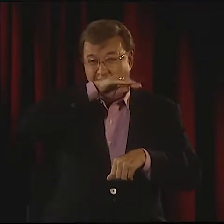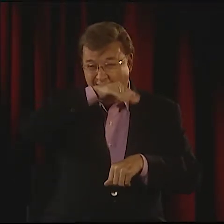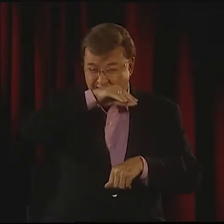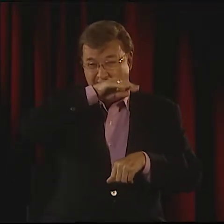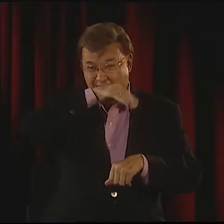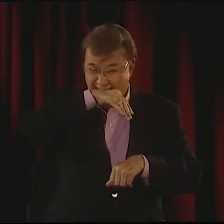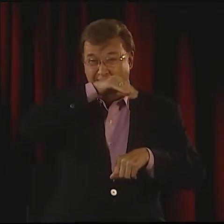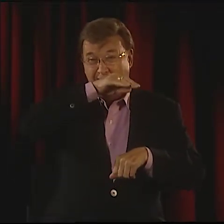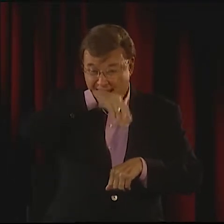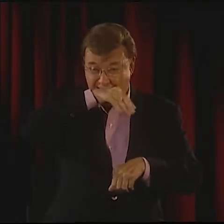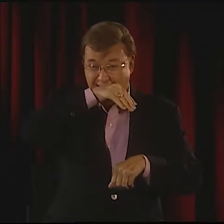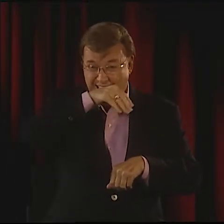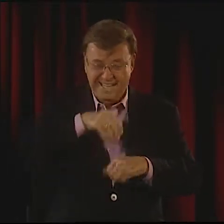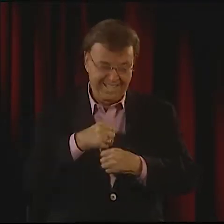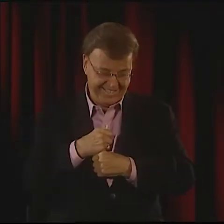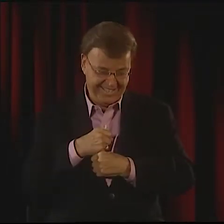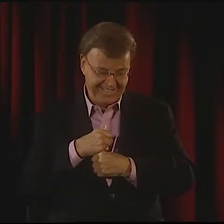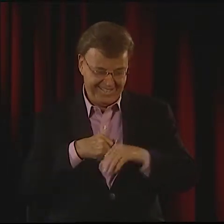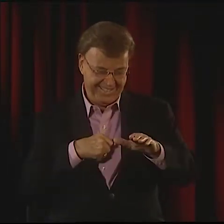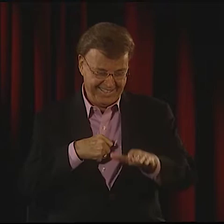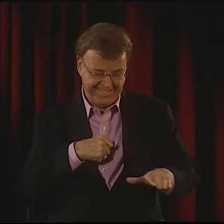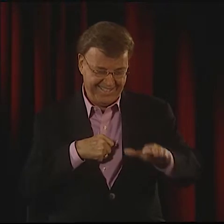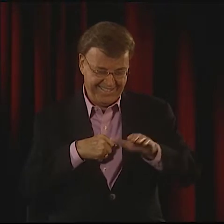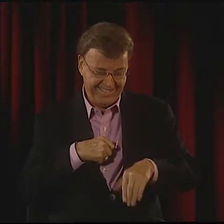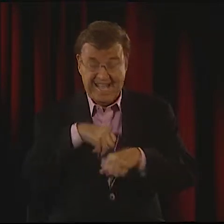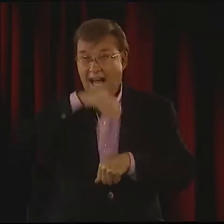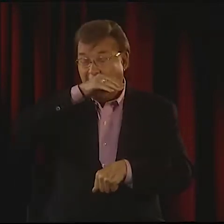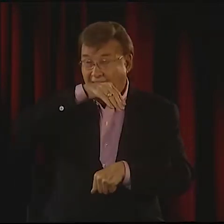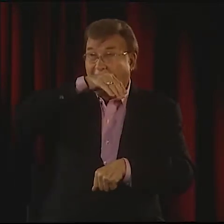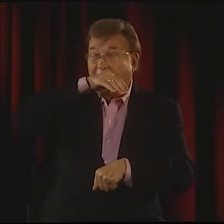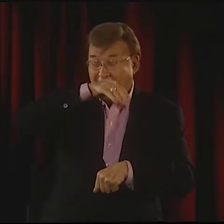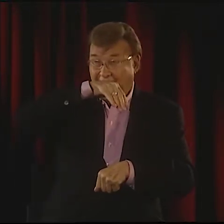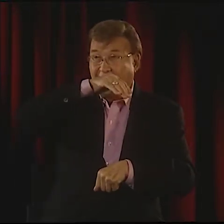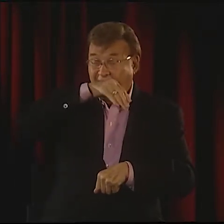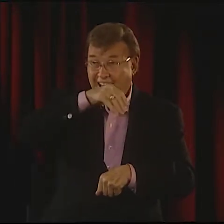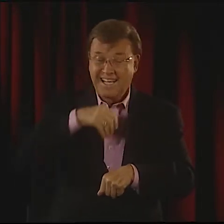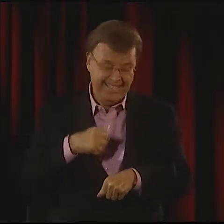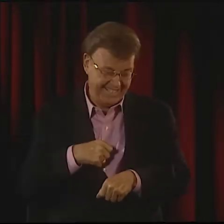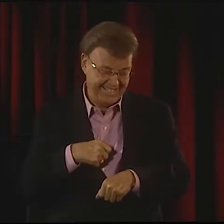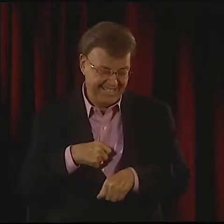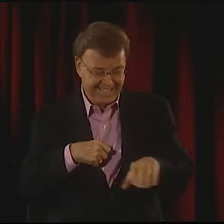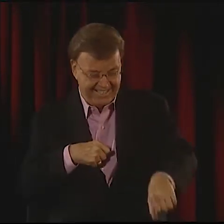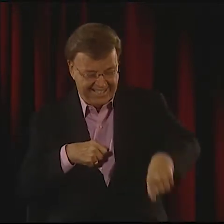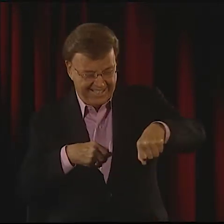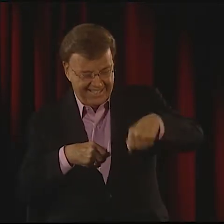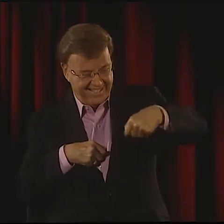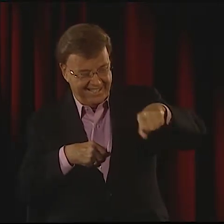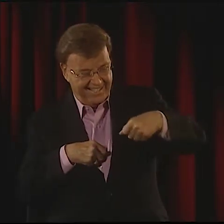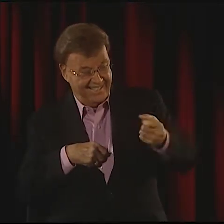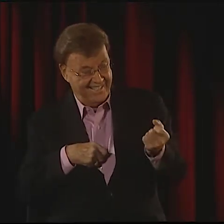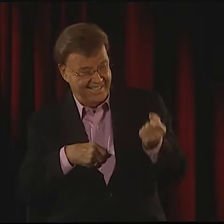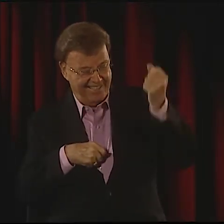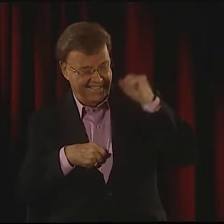AND THE DOG RUNS OVER TO RETRIEVE IT, BRINGS IT BACK TO THE HUNTER, WHO PATS HIS HEAD...